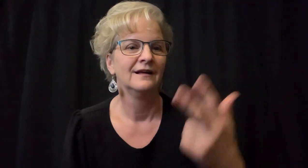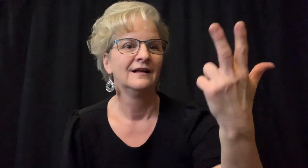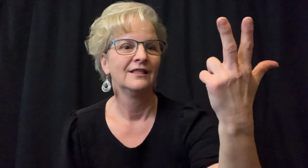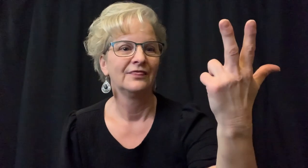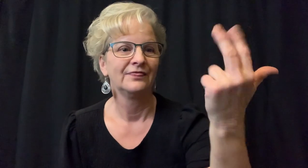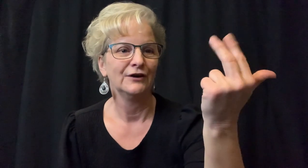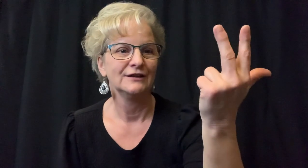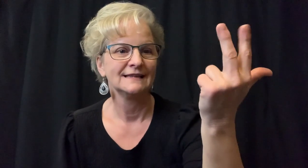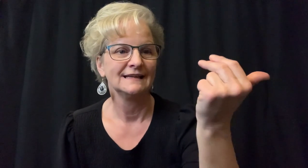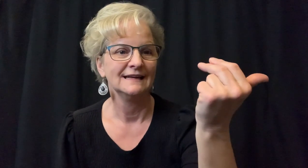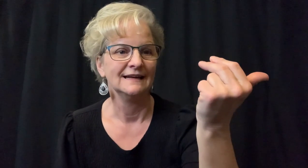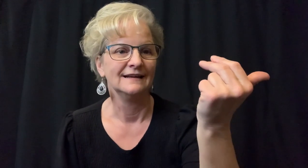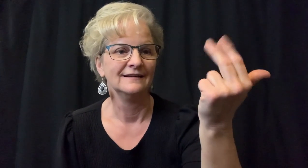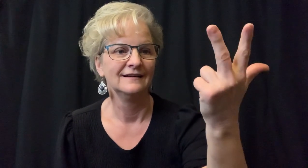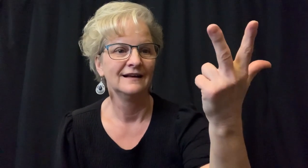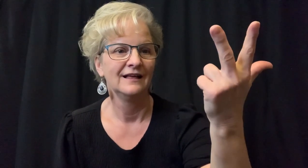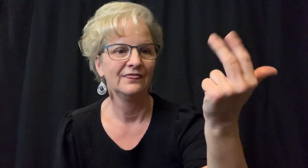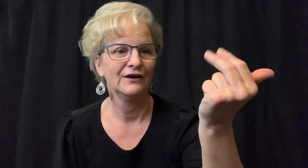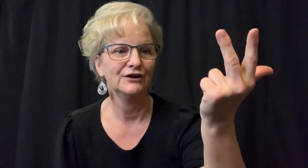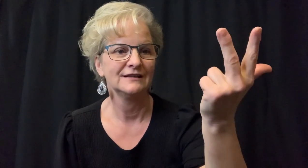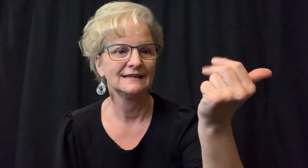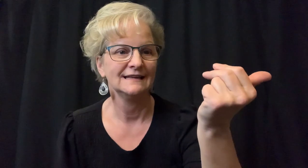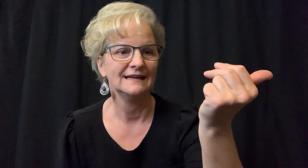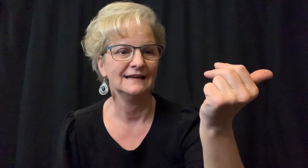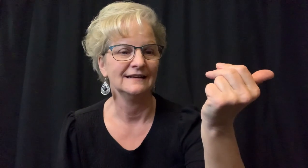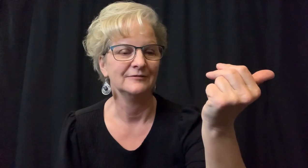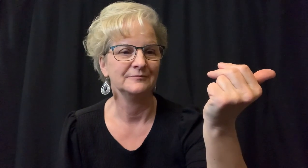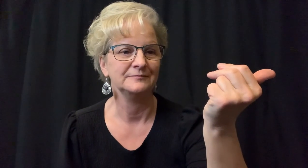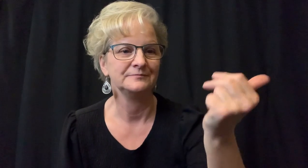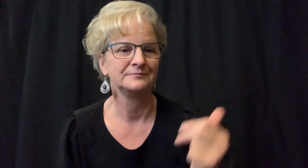Number "thirteen (13)".